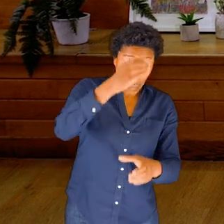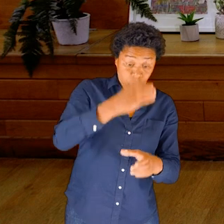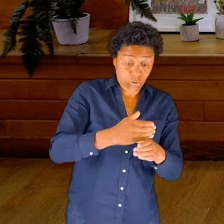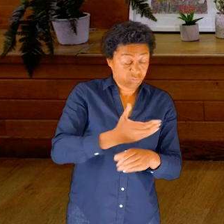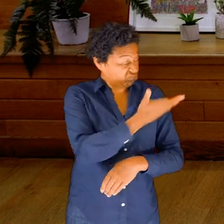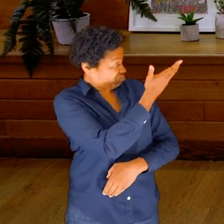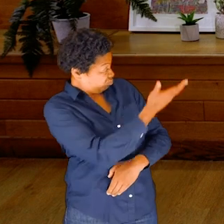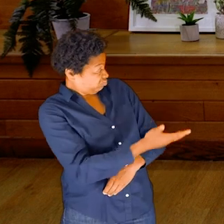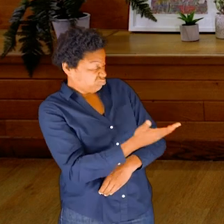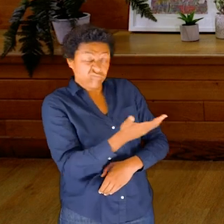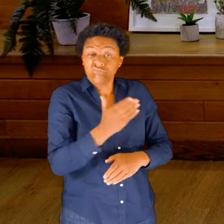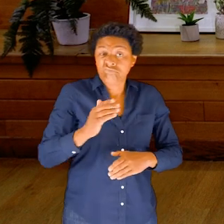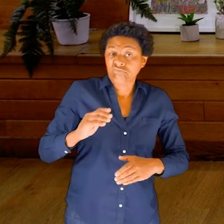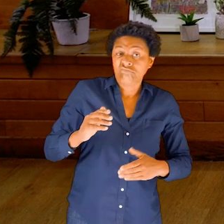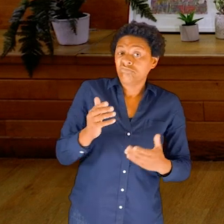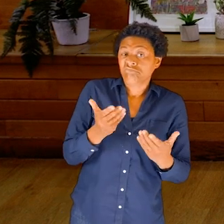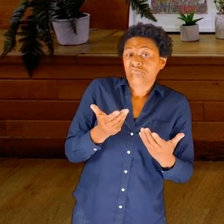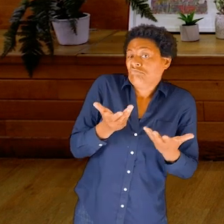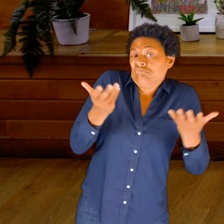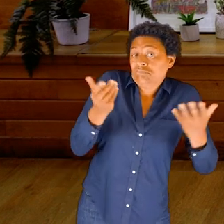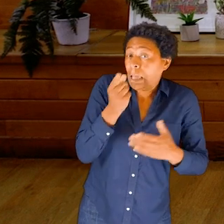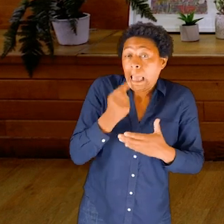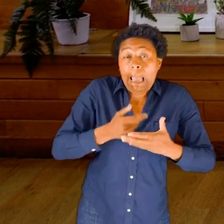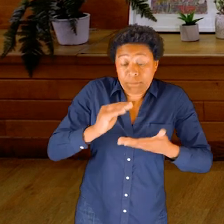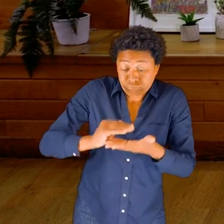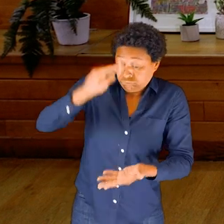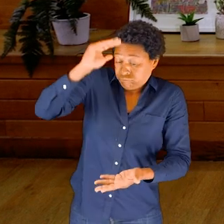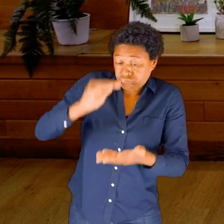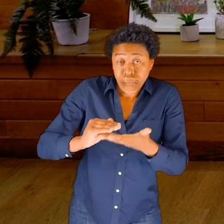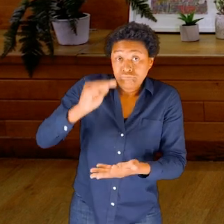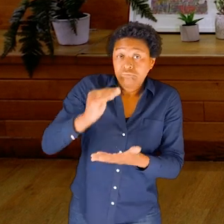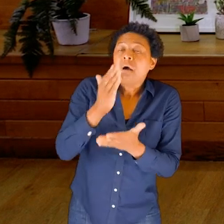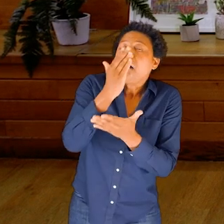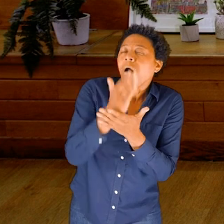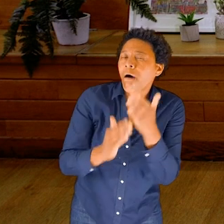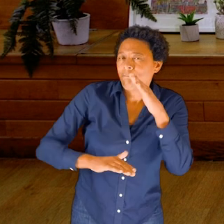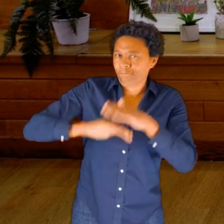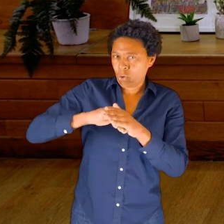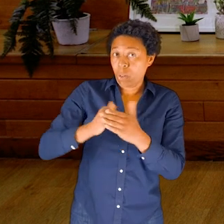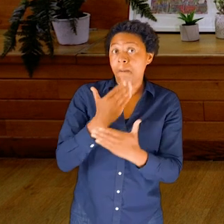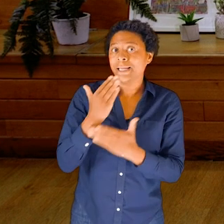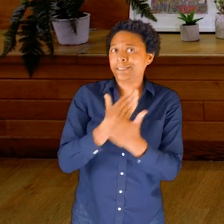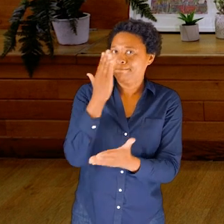It can be any size, half full of drinking water and with a lid that is very secure